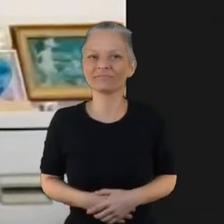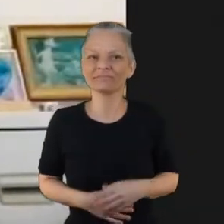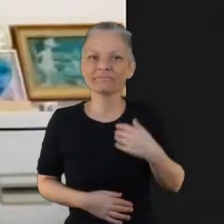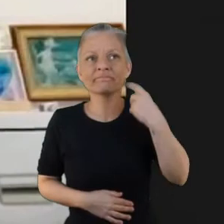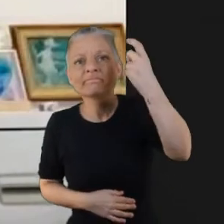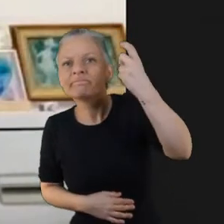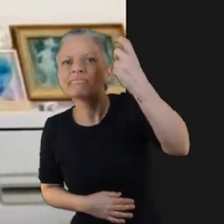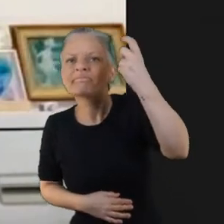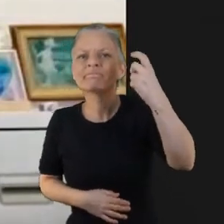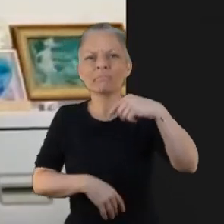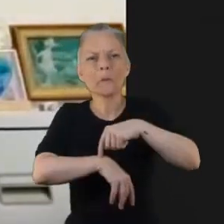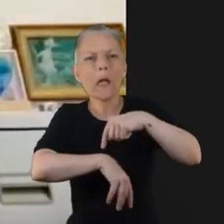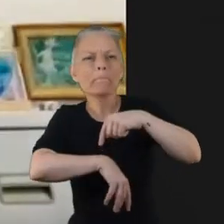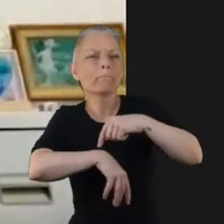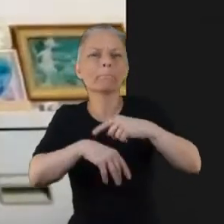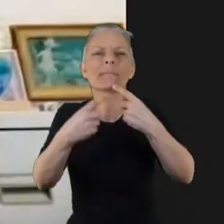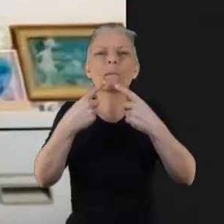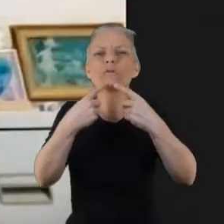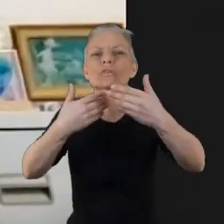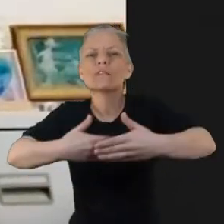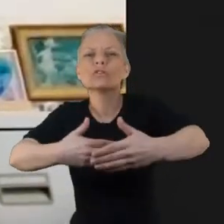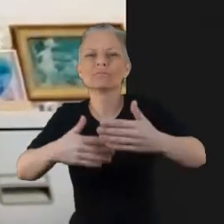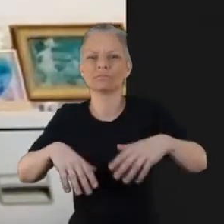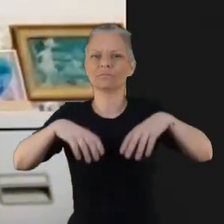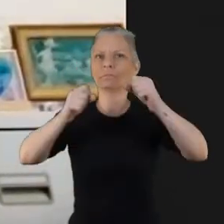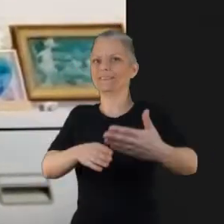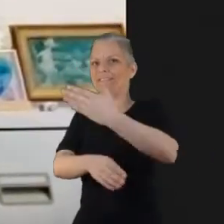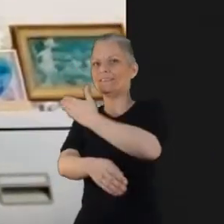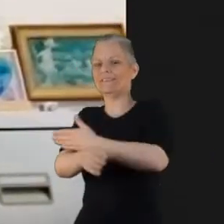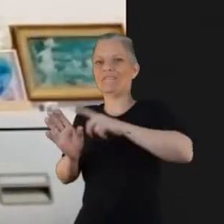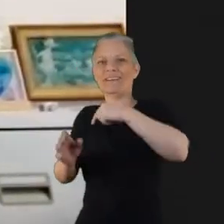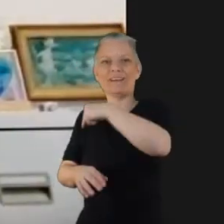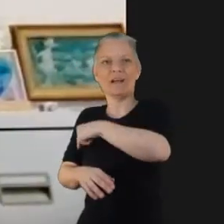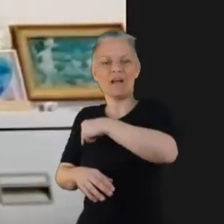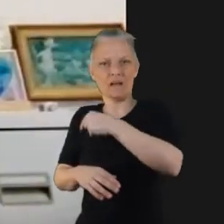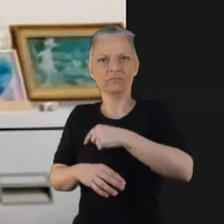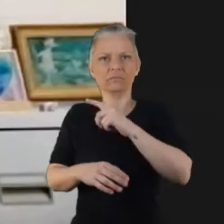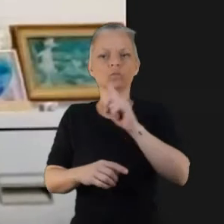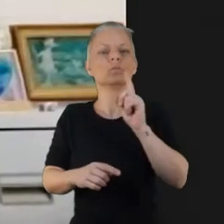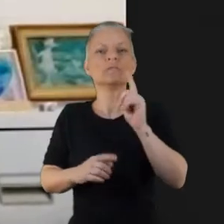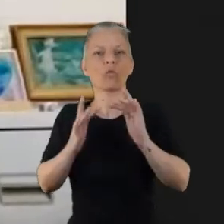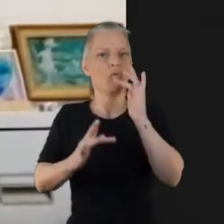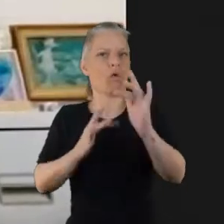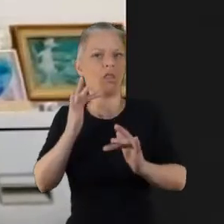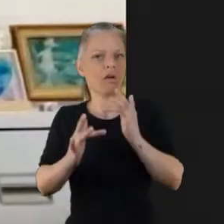what would it be like and just not wanting, you know, to let people down.